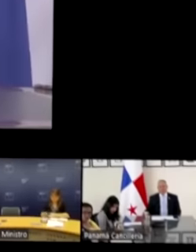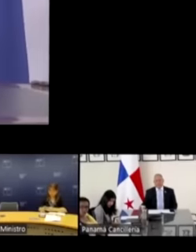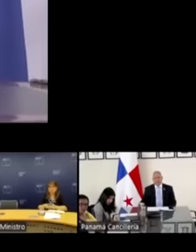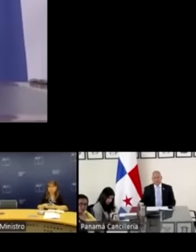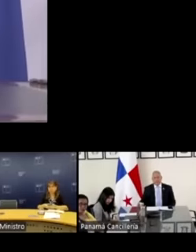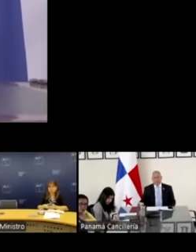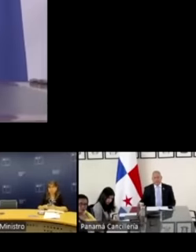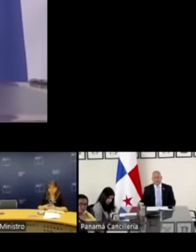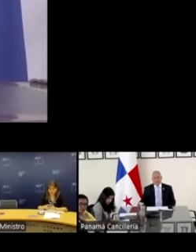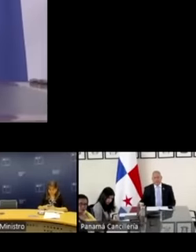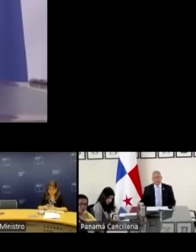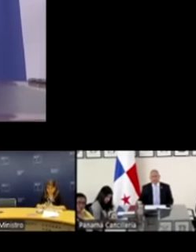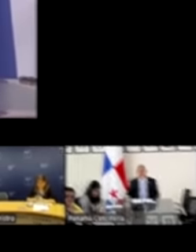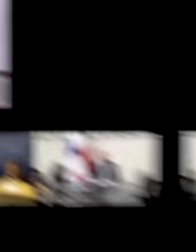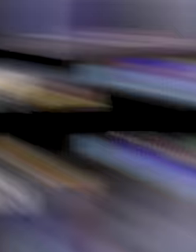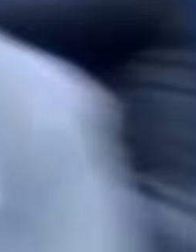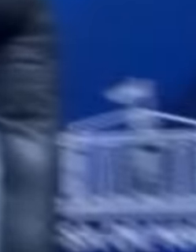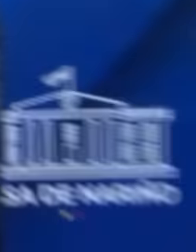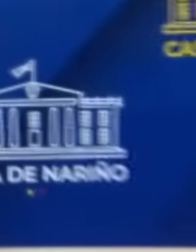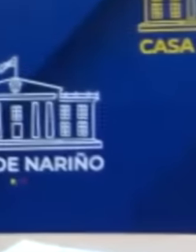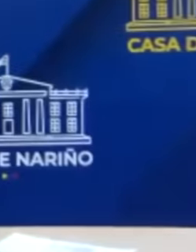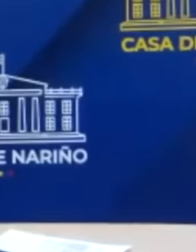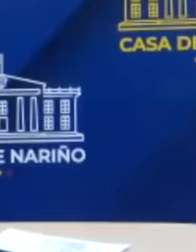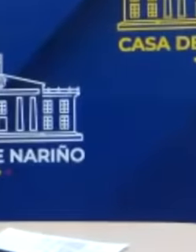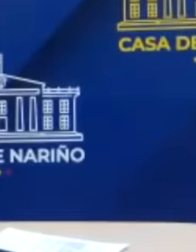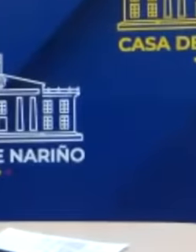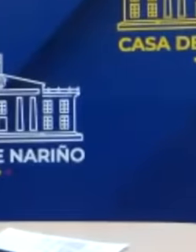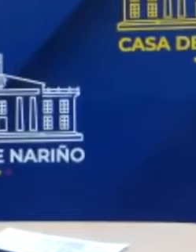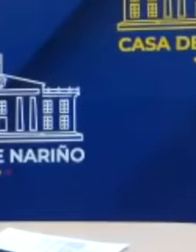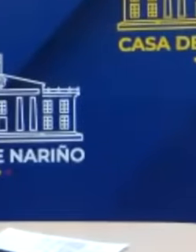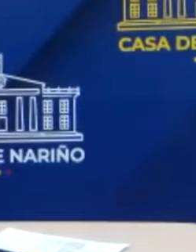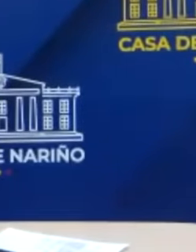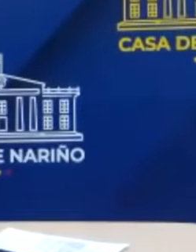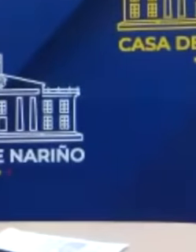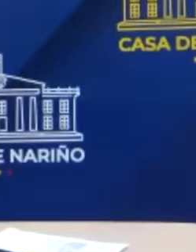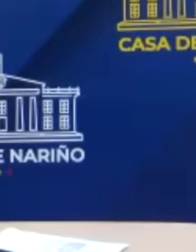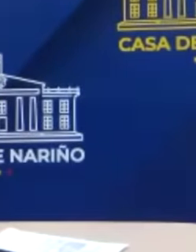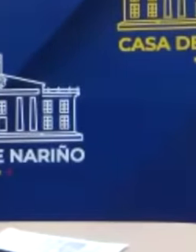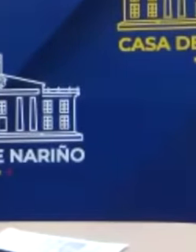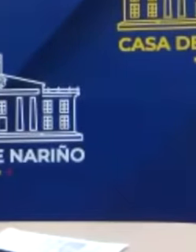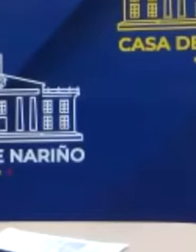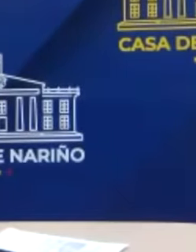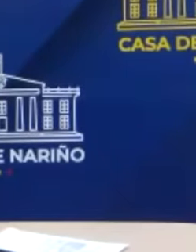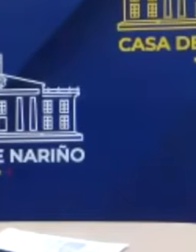The day the meeting of the communities of the United States